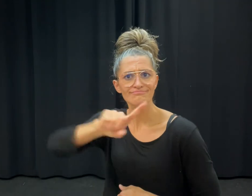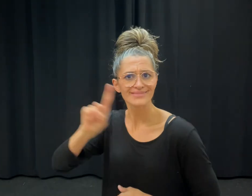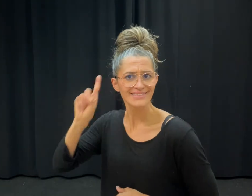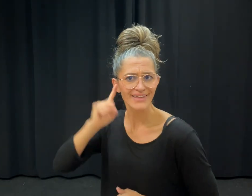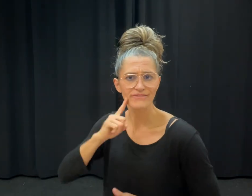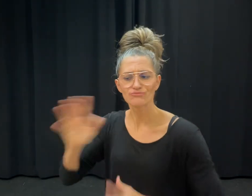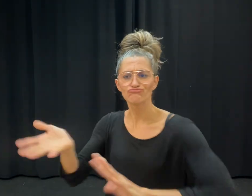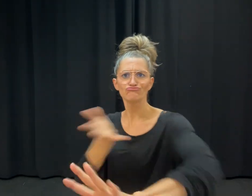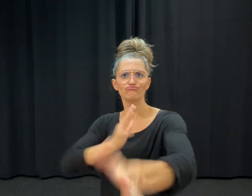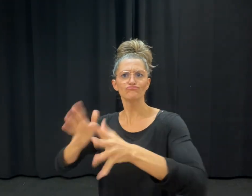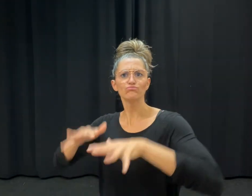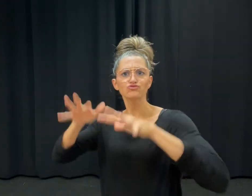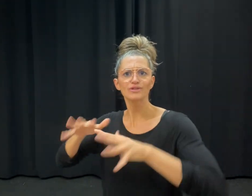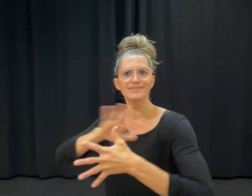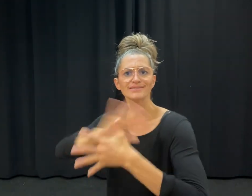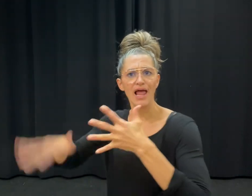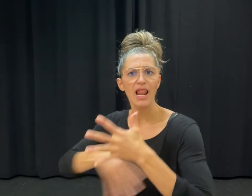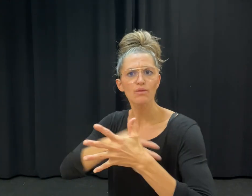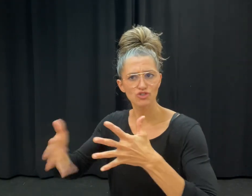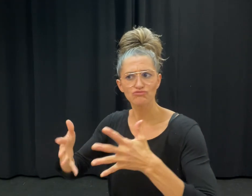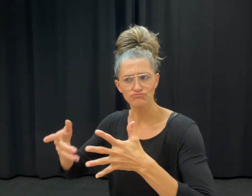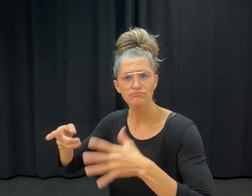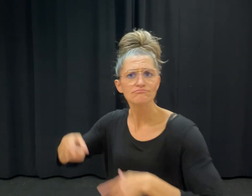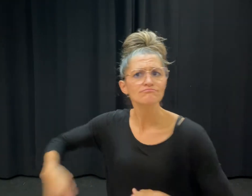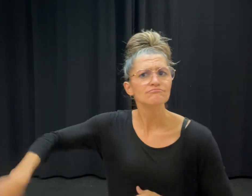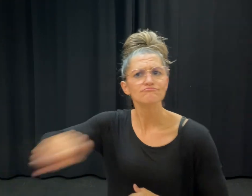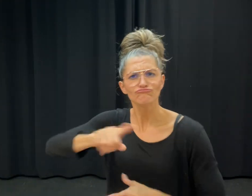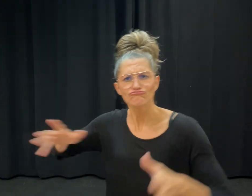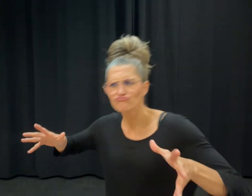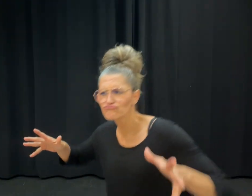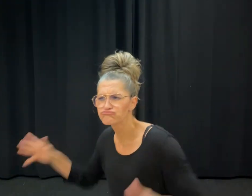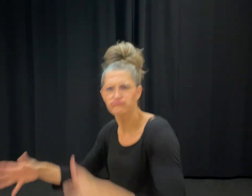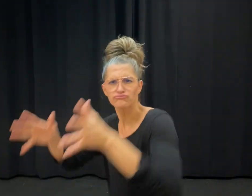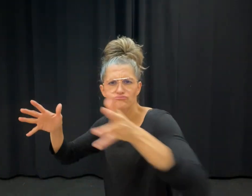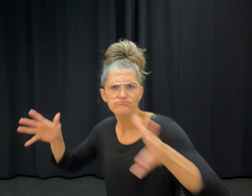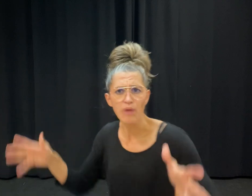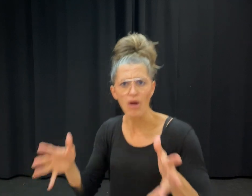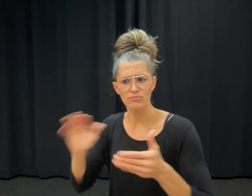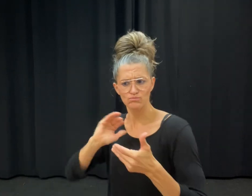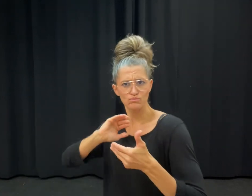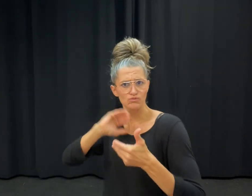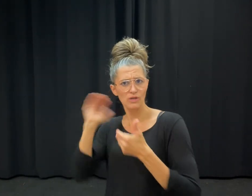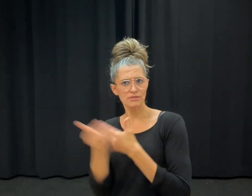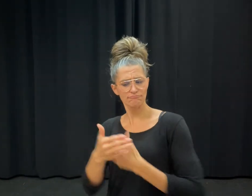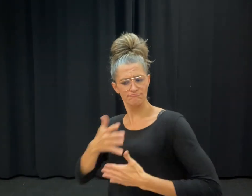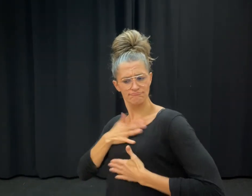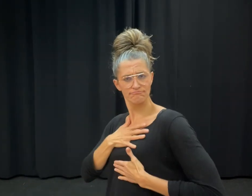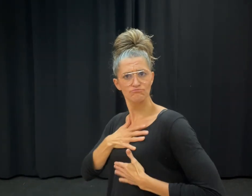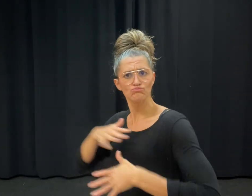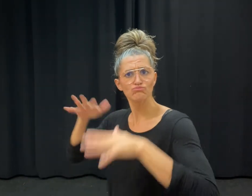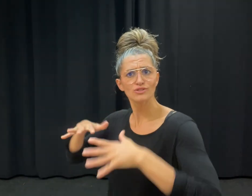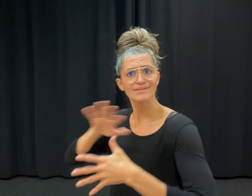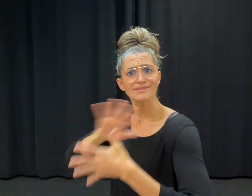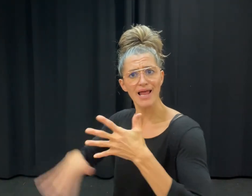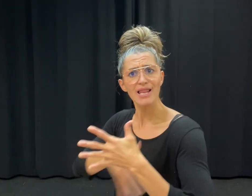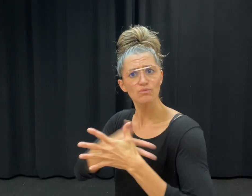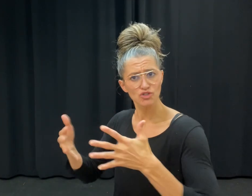and protects British Sign Language, campaigns